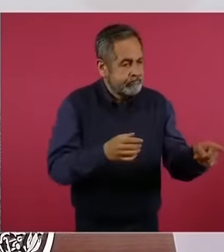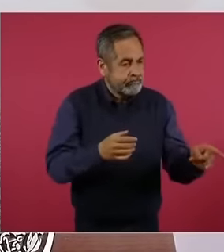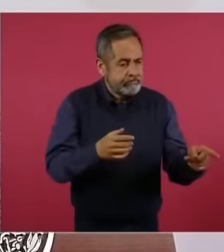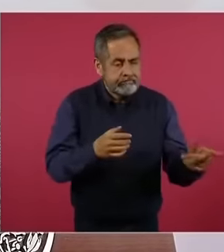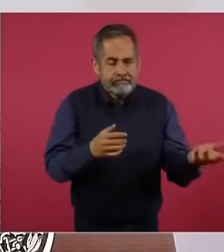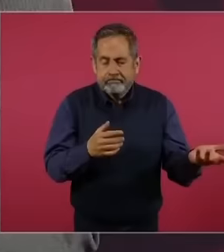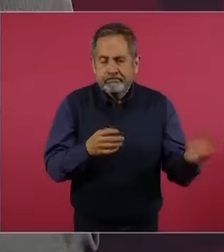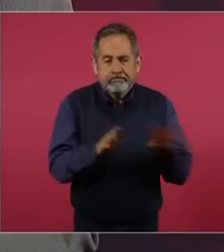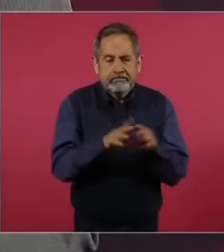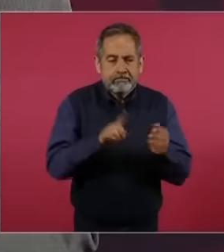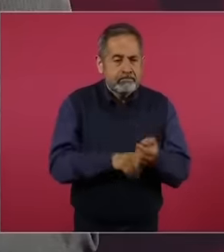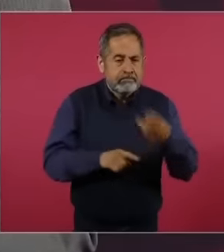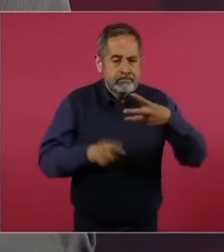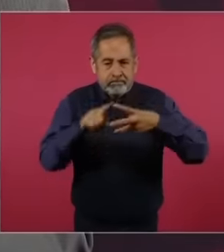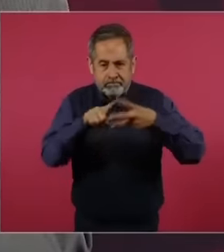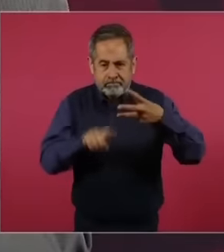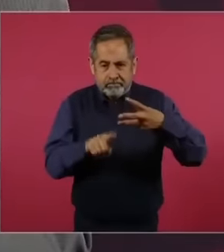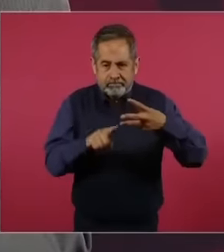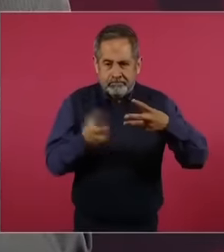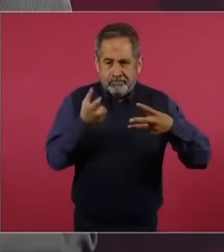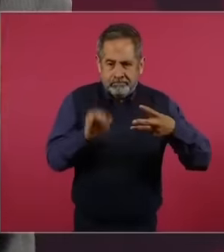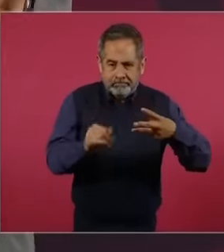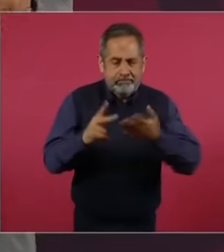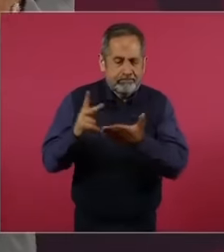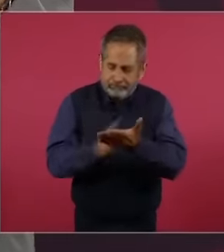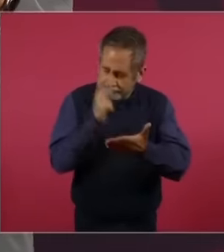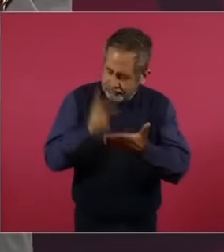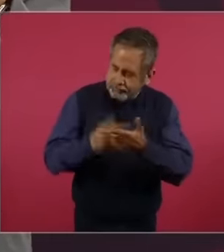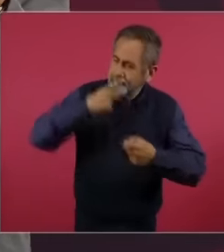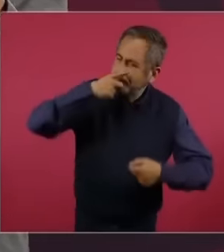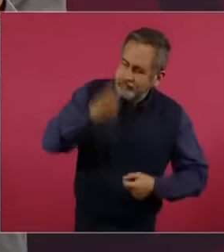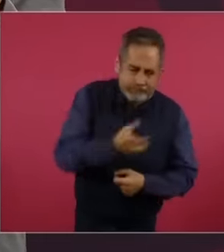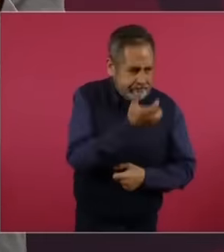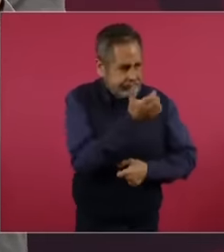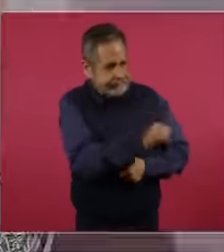It has three characteristics and I repeat them, one: